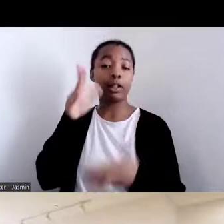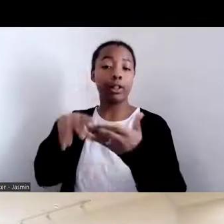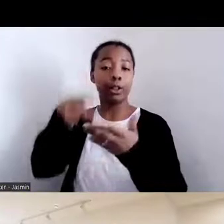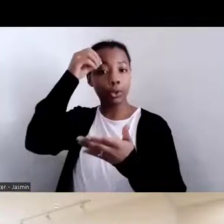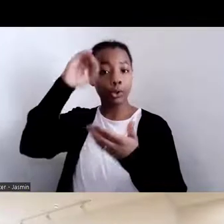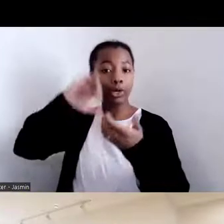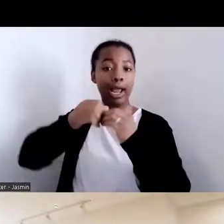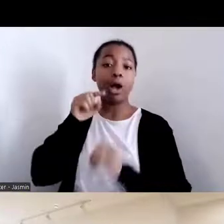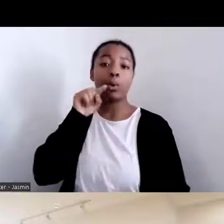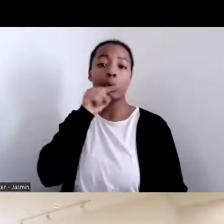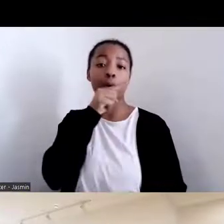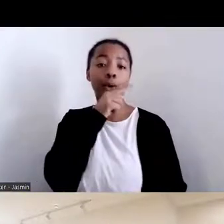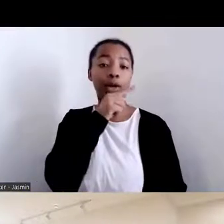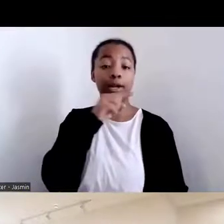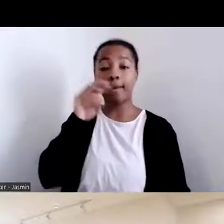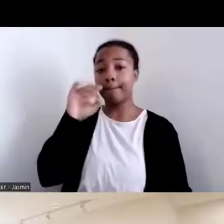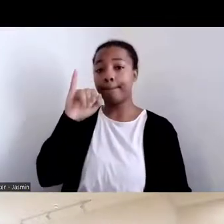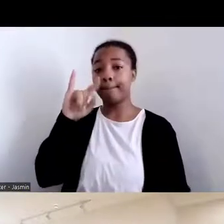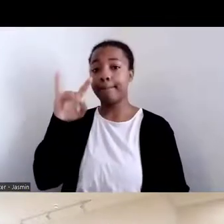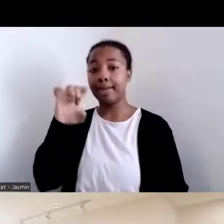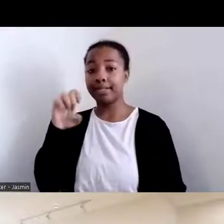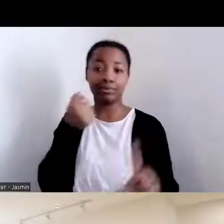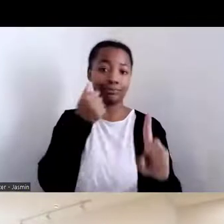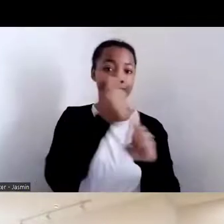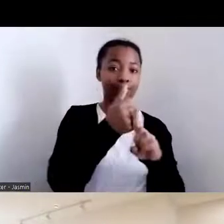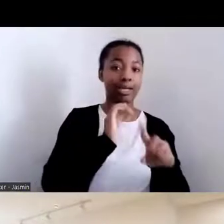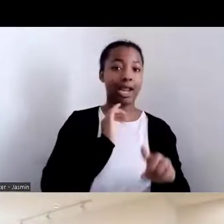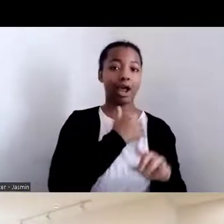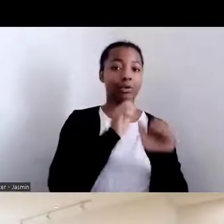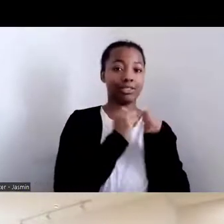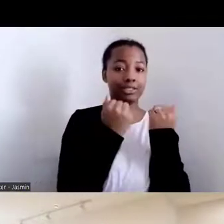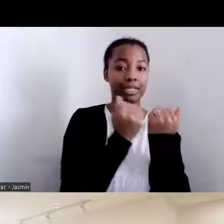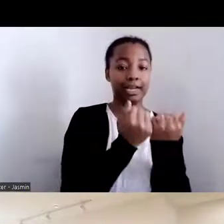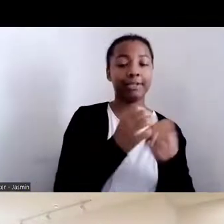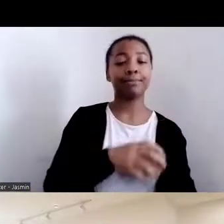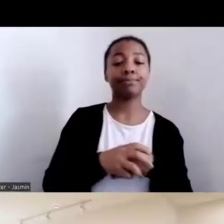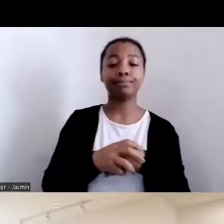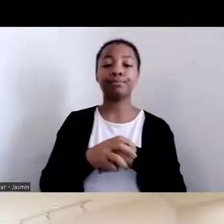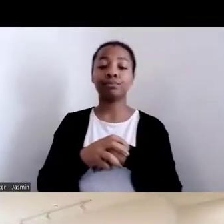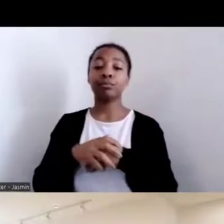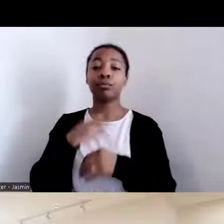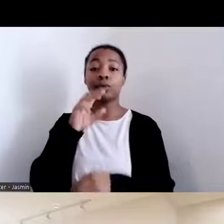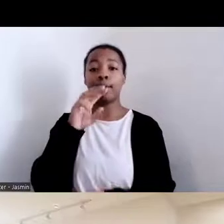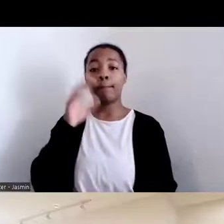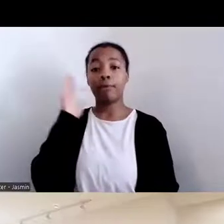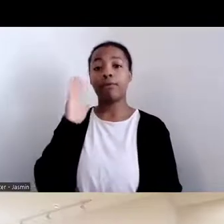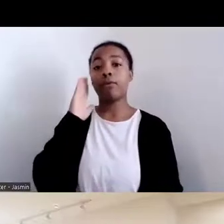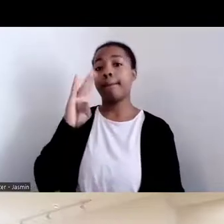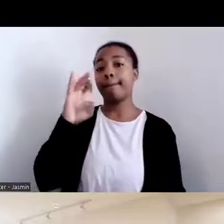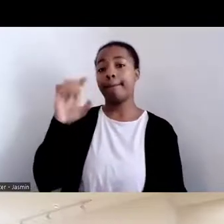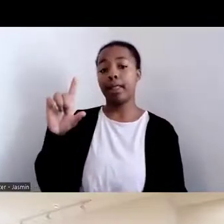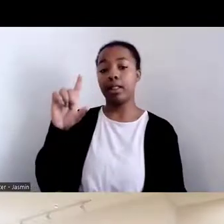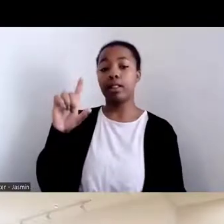When U.S. Secretary of Agriculture, Tom Vilsack, returned to the Department in 2001, he made clear that